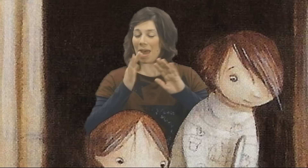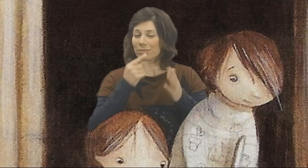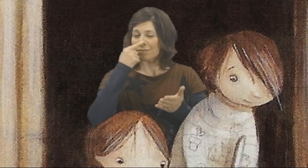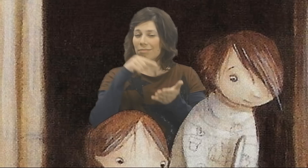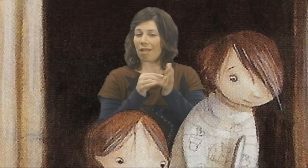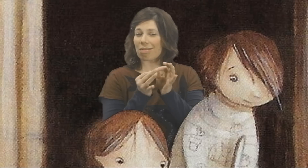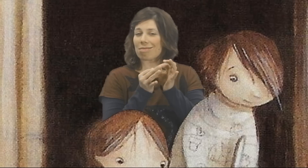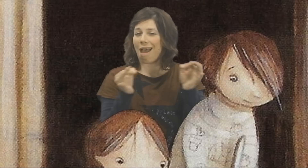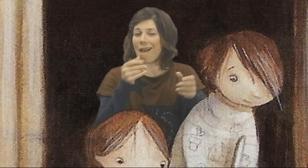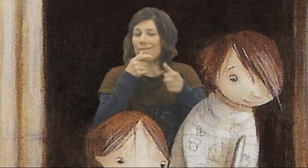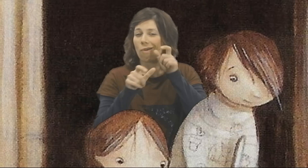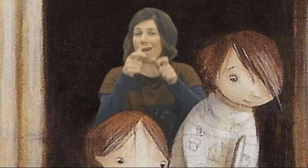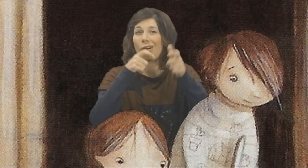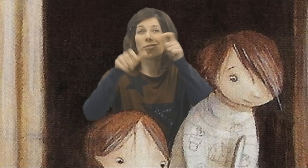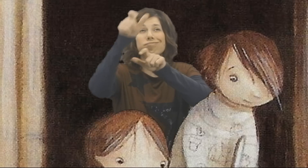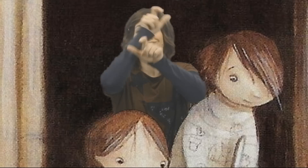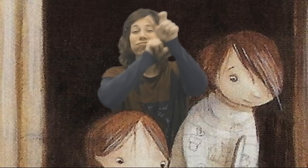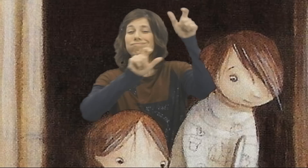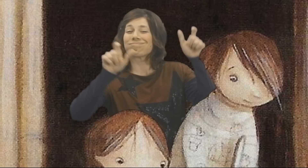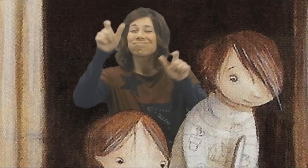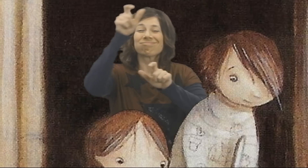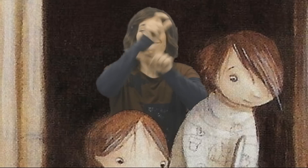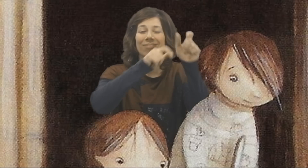Occasionally you can find words floating in the air.